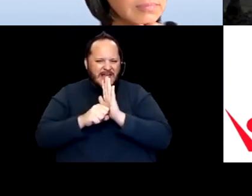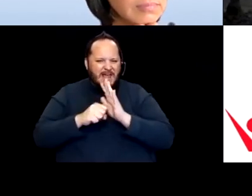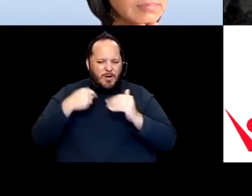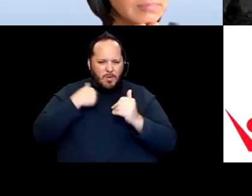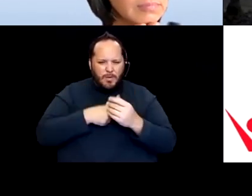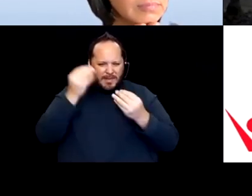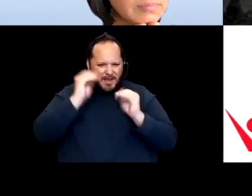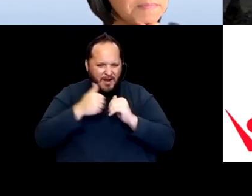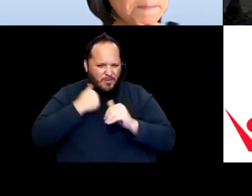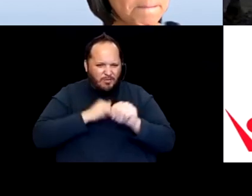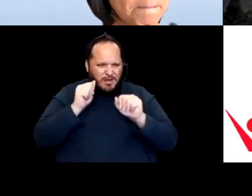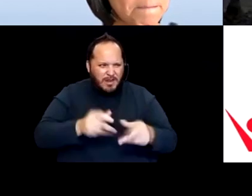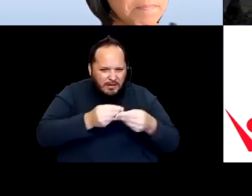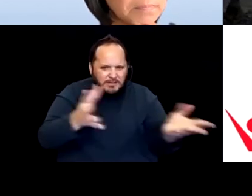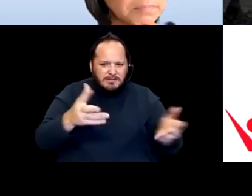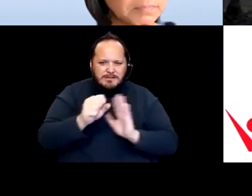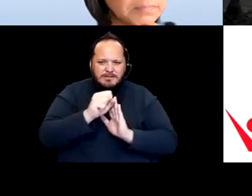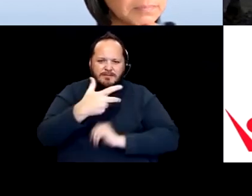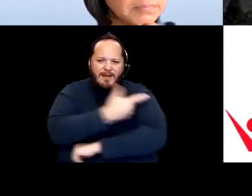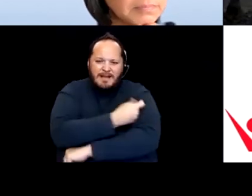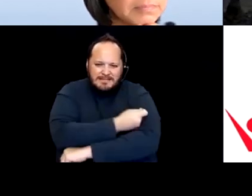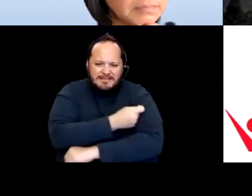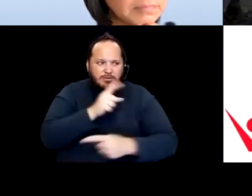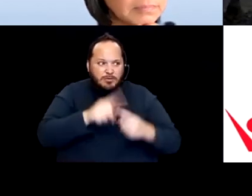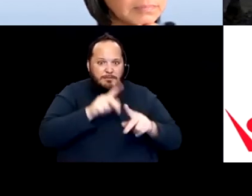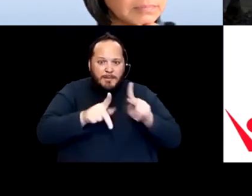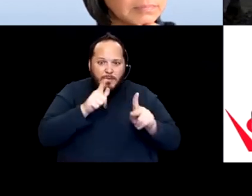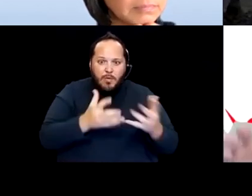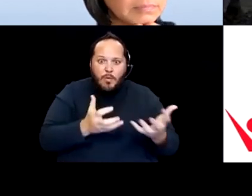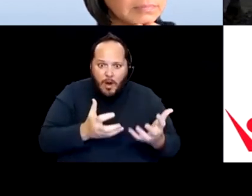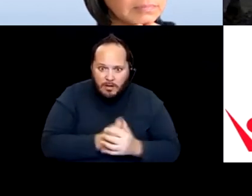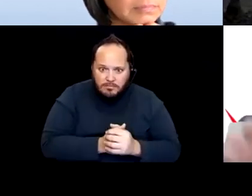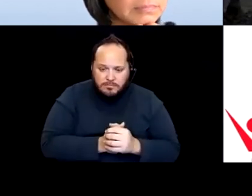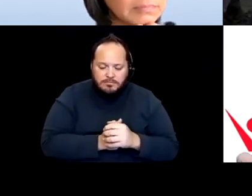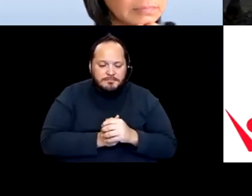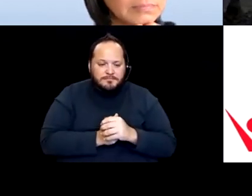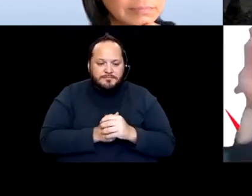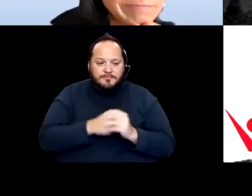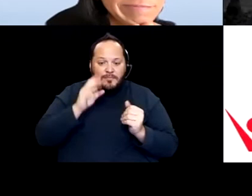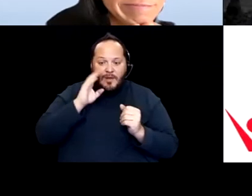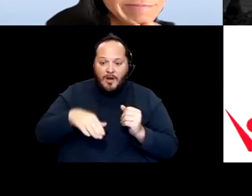safely to the people who want it? I know that the conversations among the people here, are thinking ahead of the future